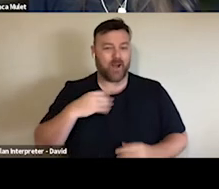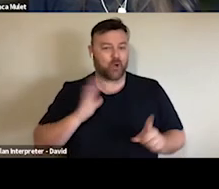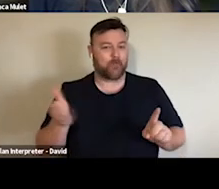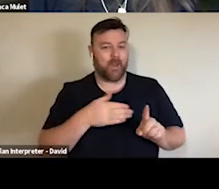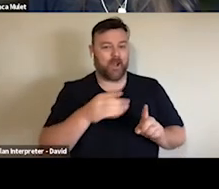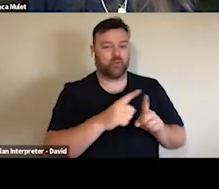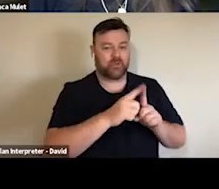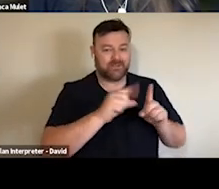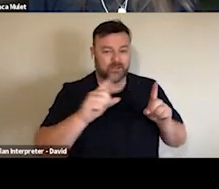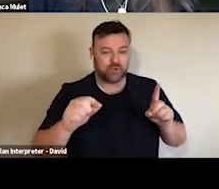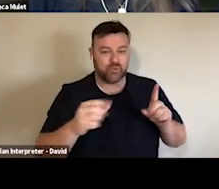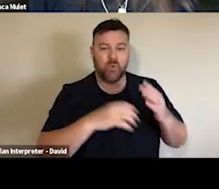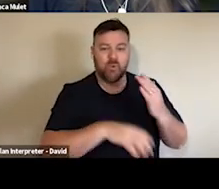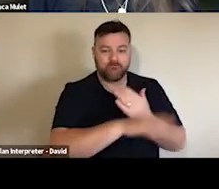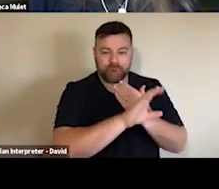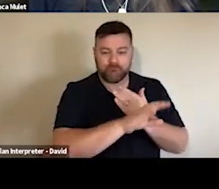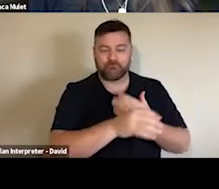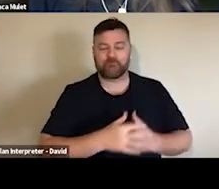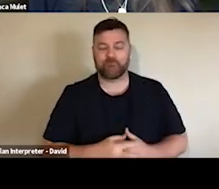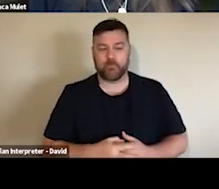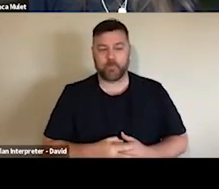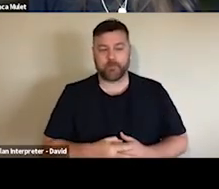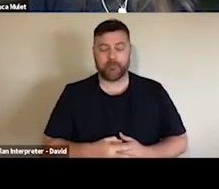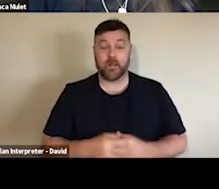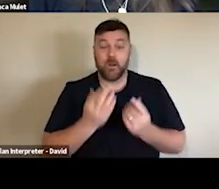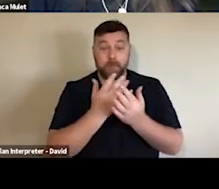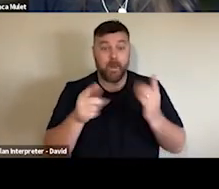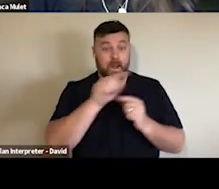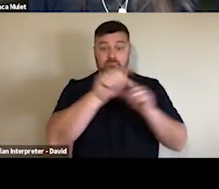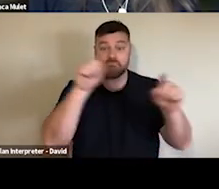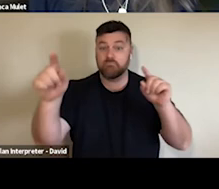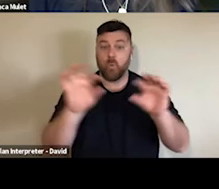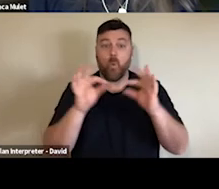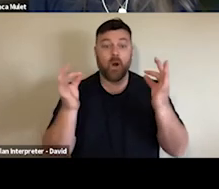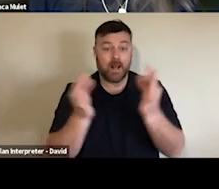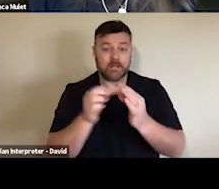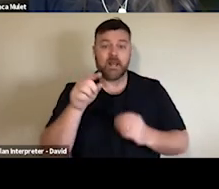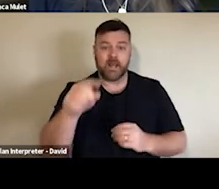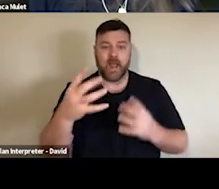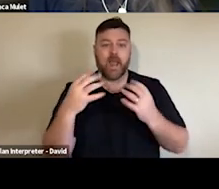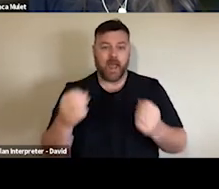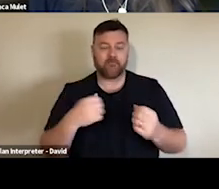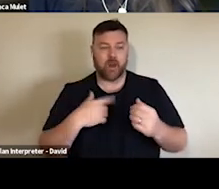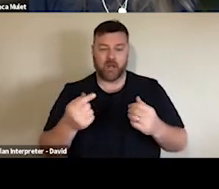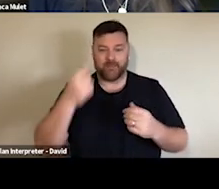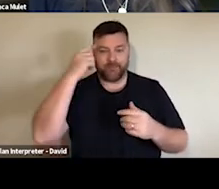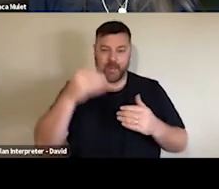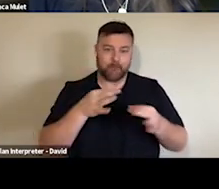COVID and do you foresee digital content playing a role in your life moving forward and what people see or know about is almost so random.